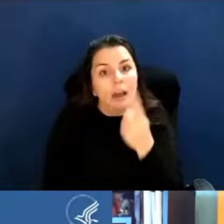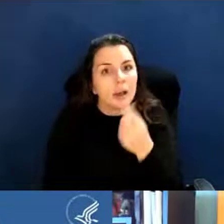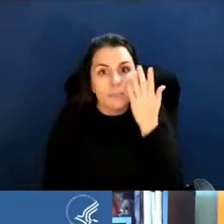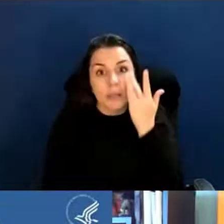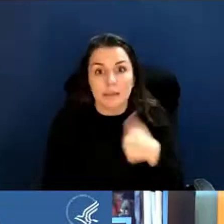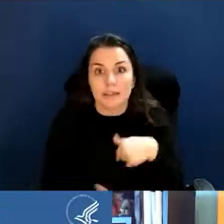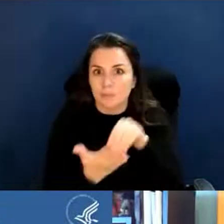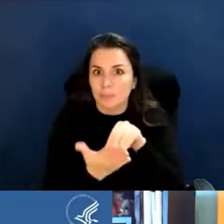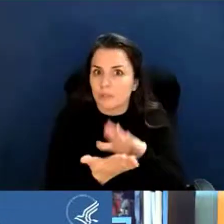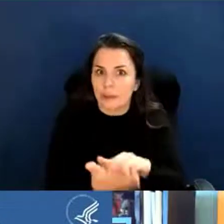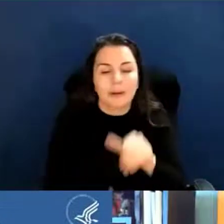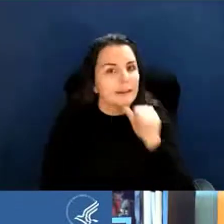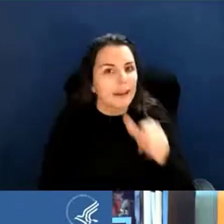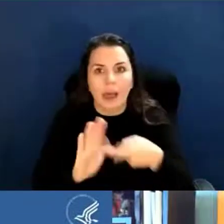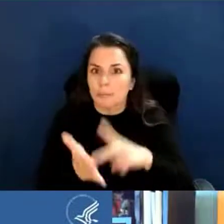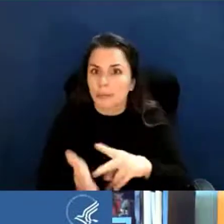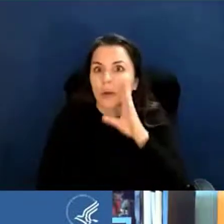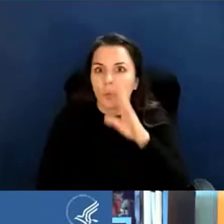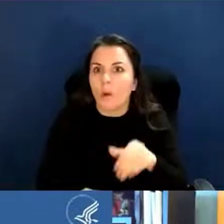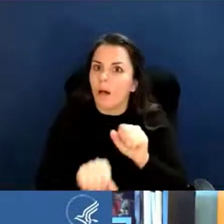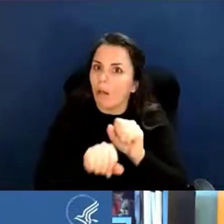it is not guaranteed. It's just a suggestion.